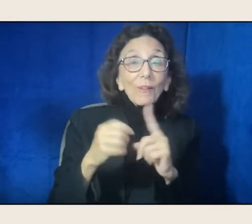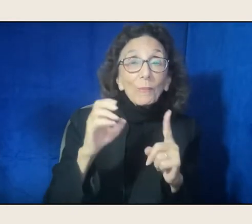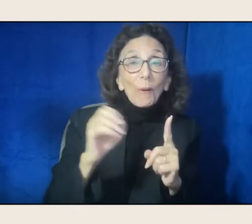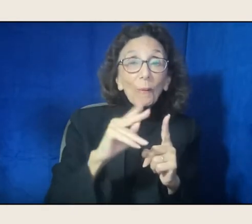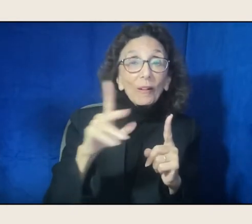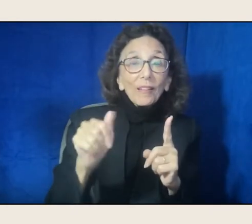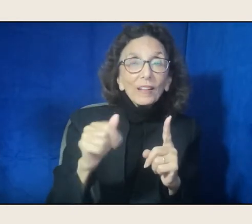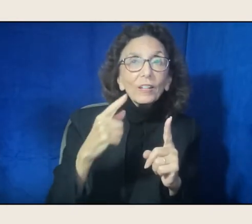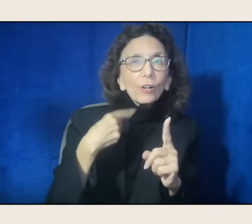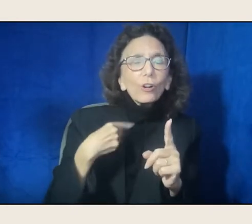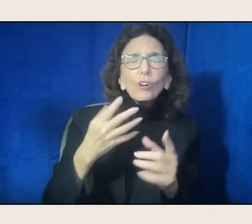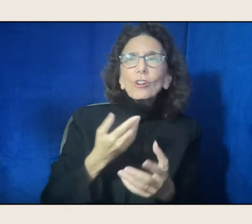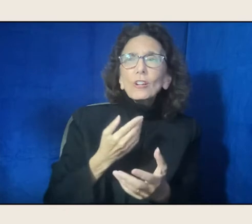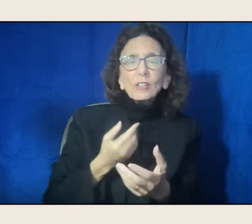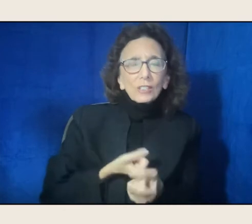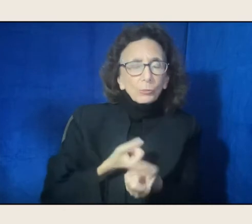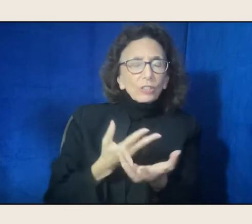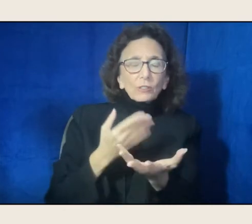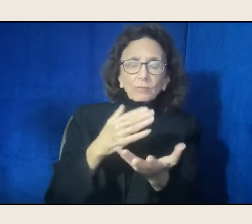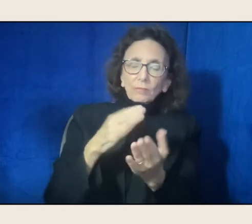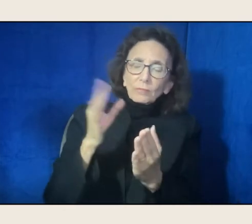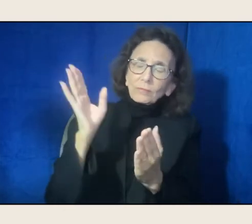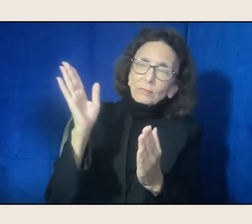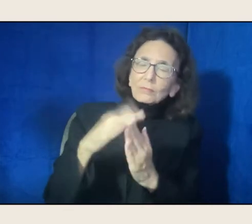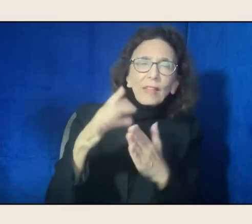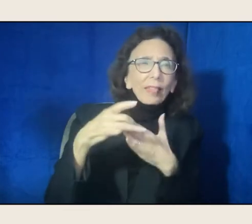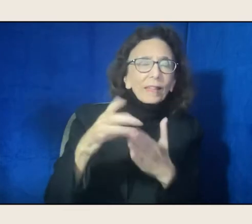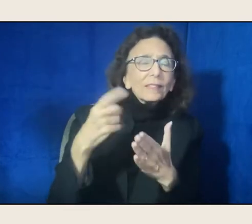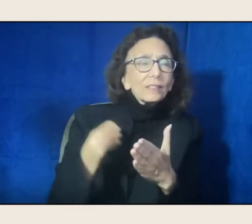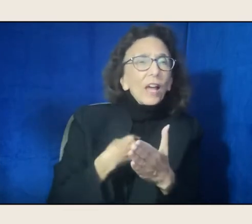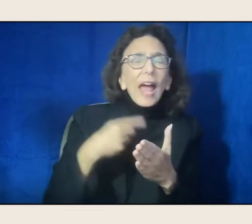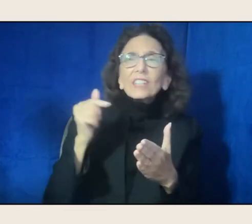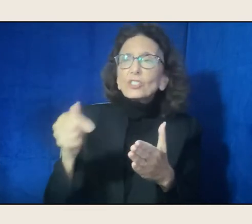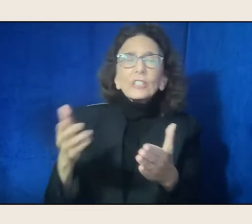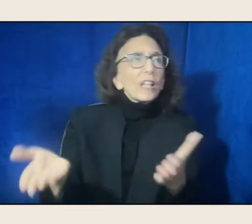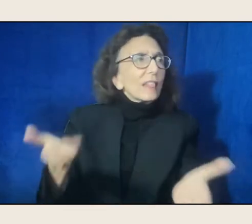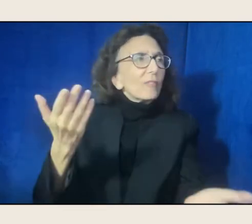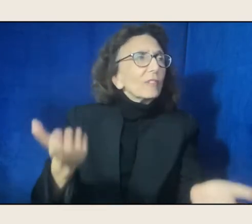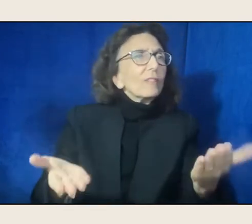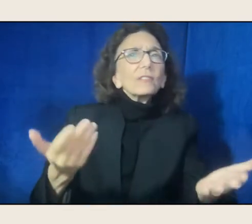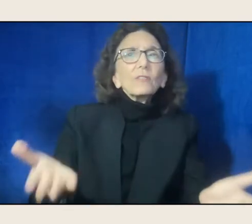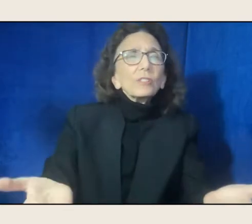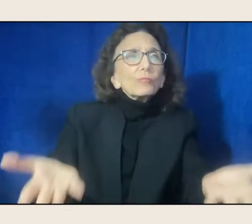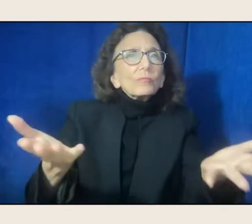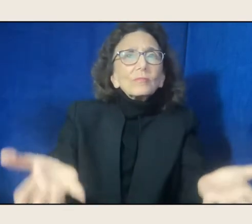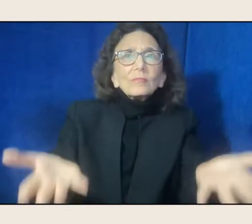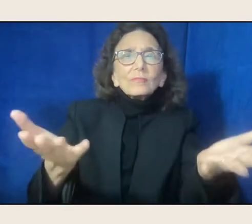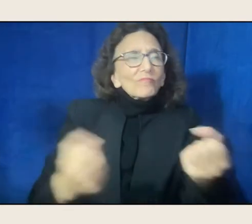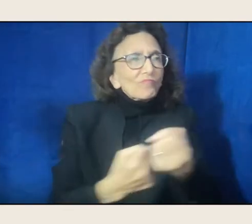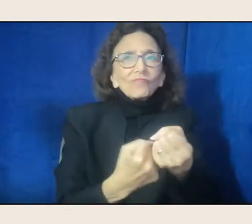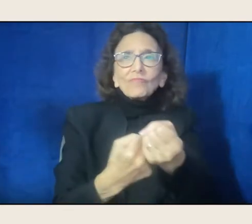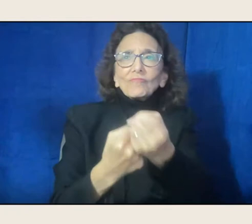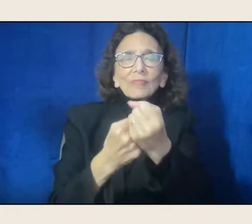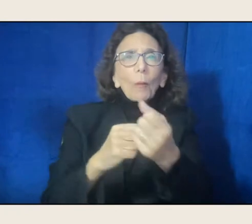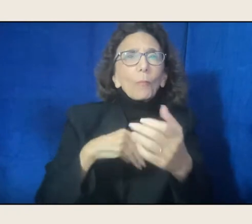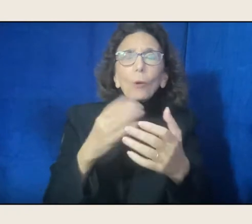hundreds of poets from all around the world, and poets from across the country, including in her core initiative